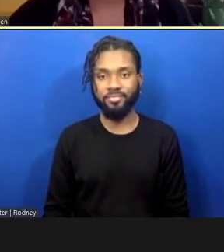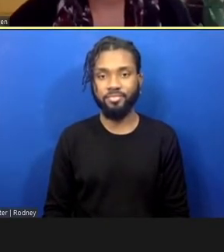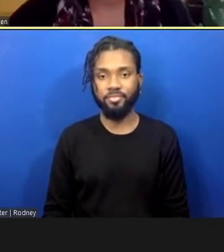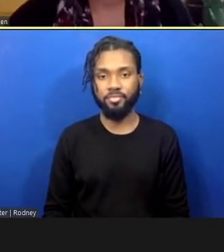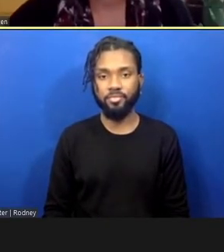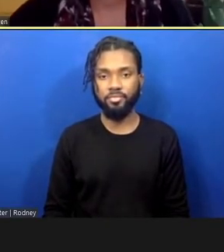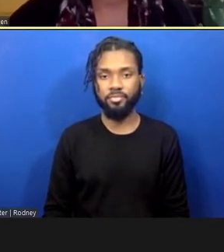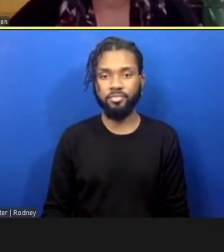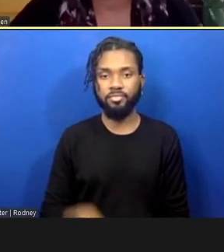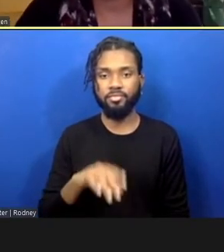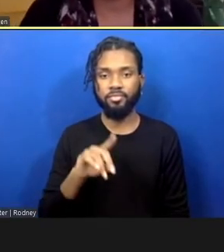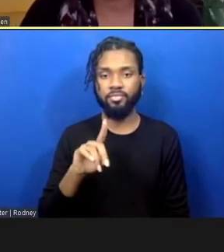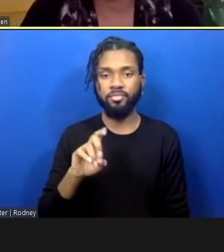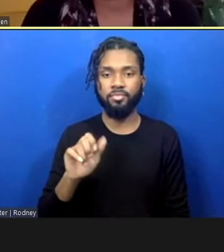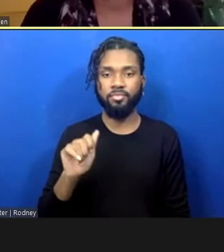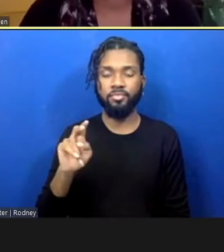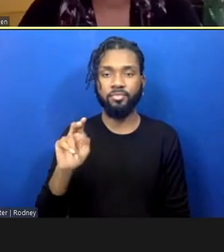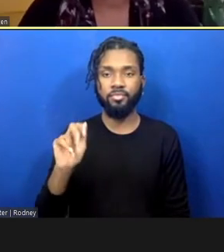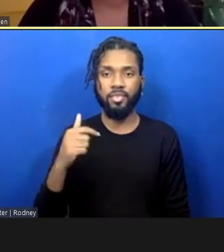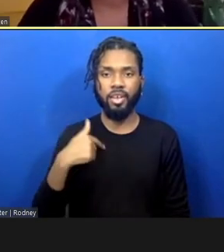I can jump in with a big one for us.